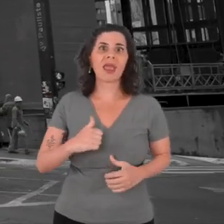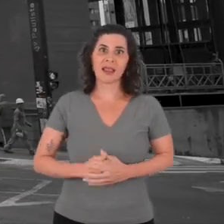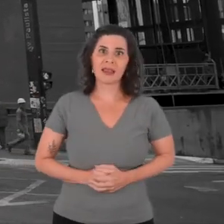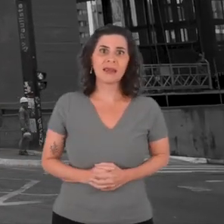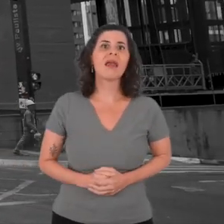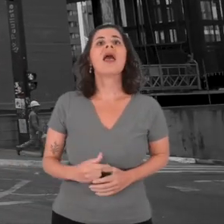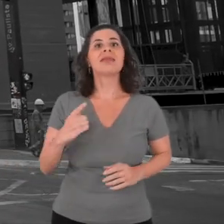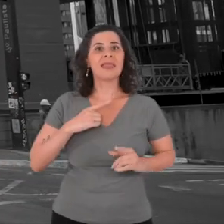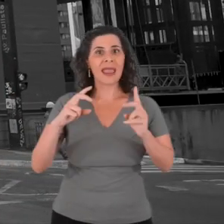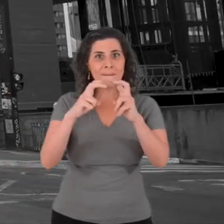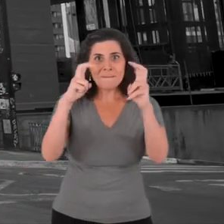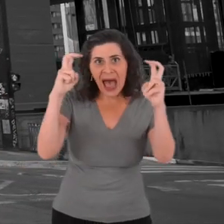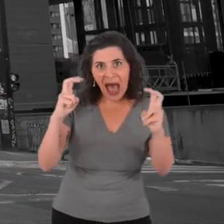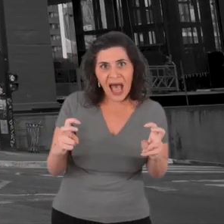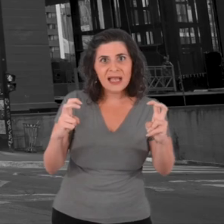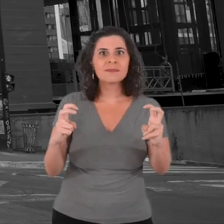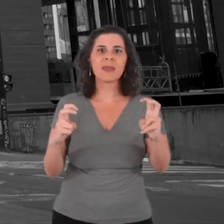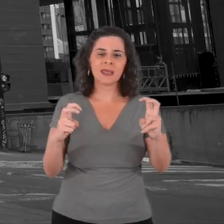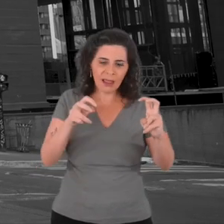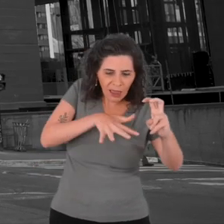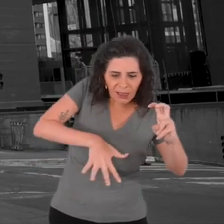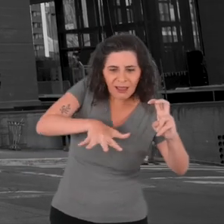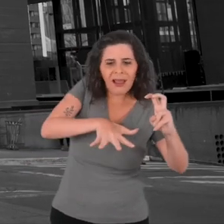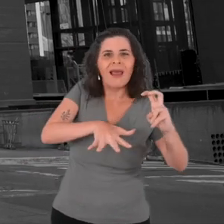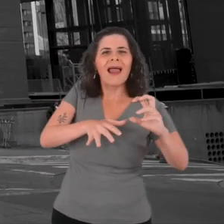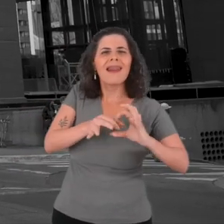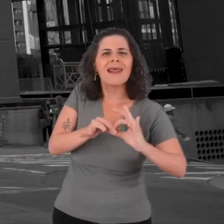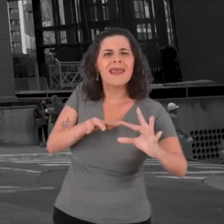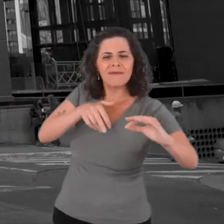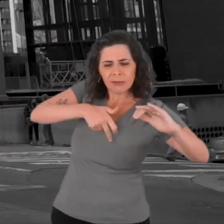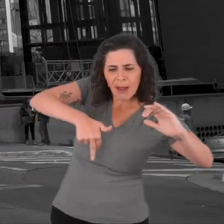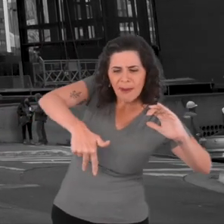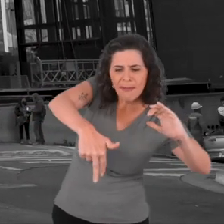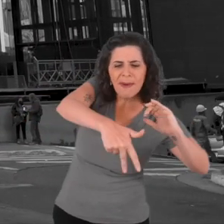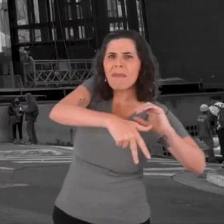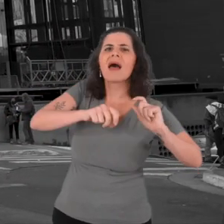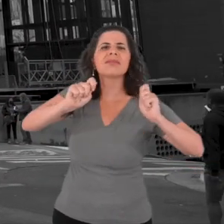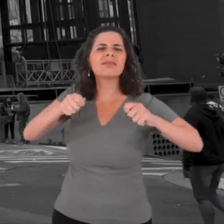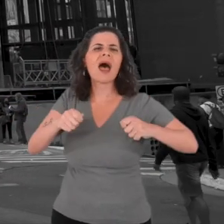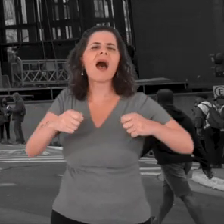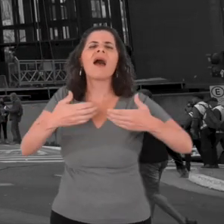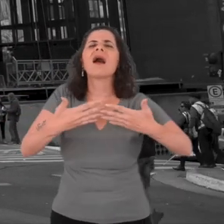Large, open space. Wind. Very good.